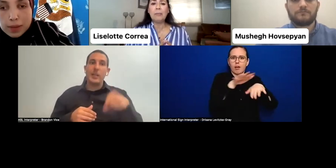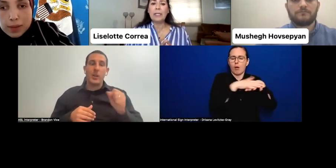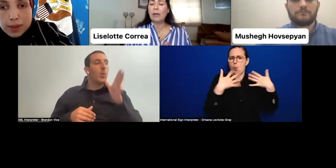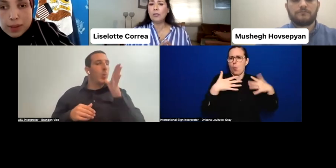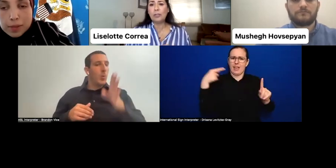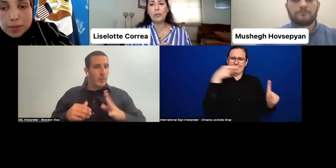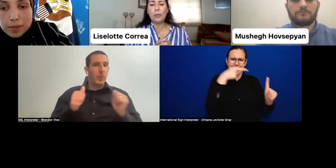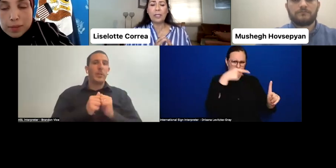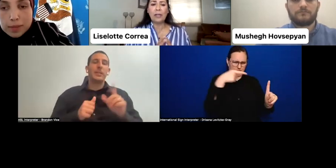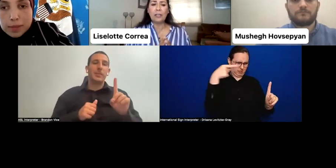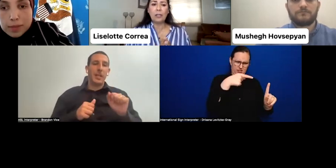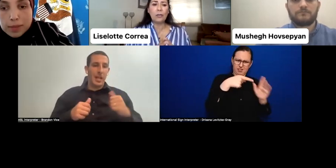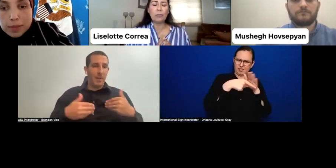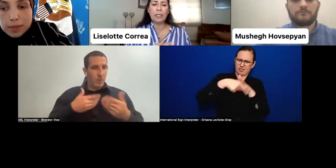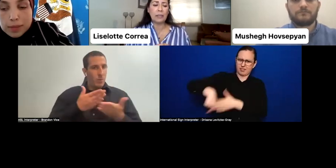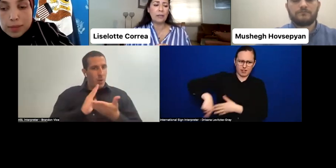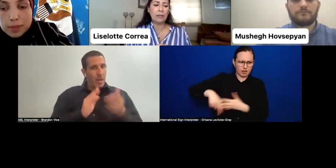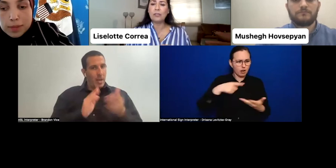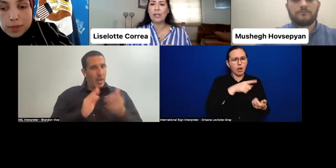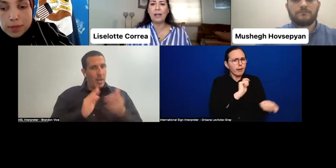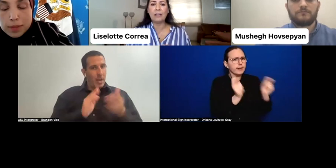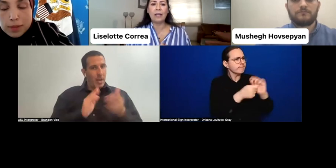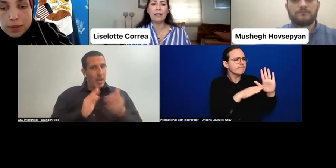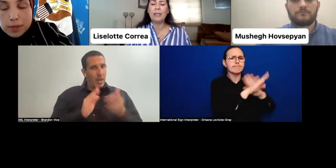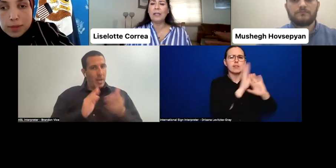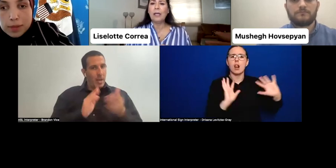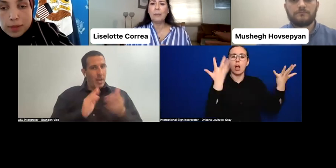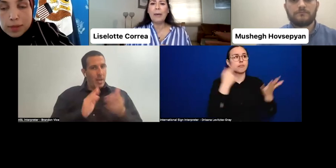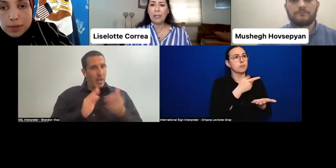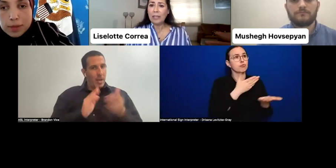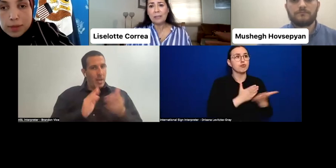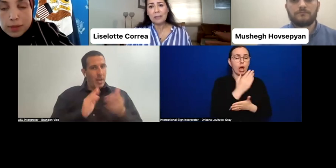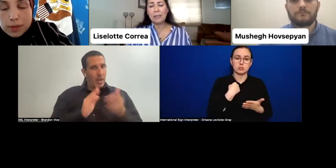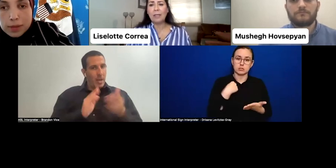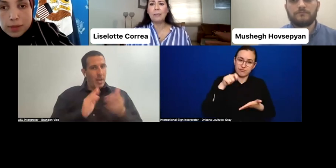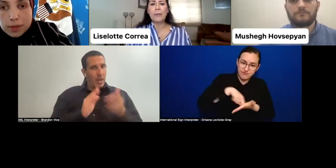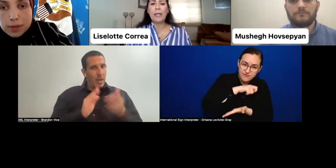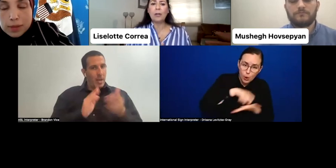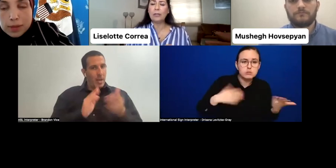but also we are not disregard that violence according